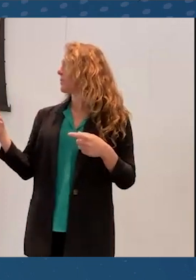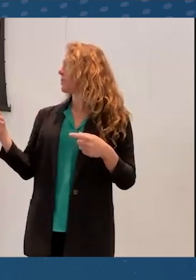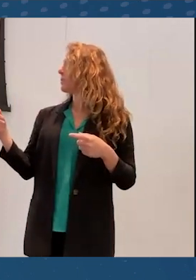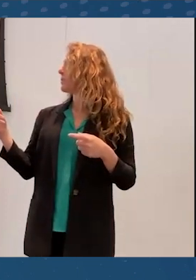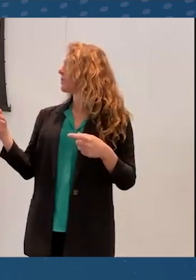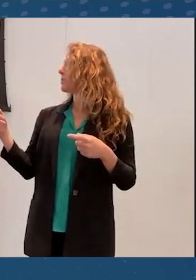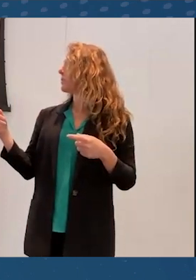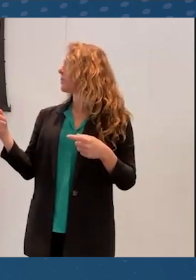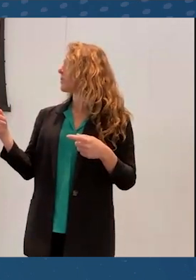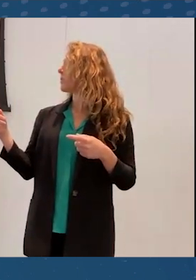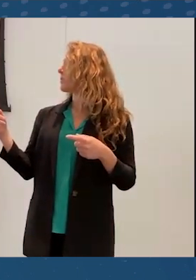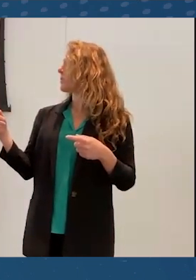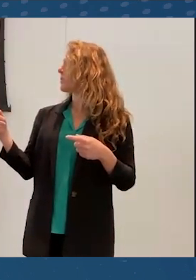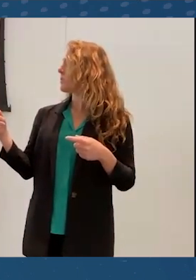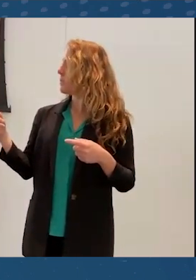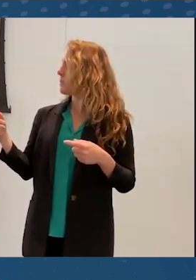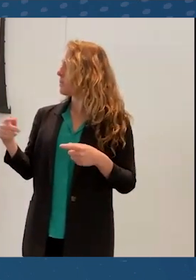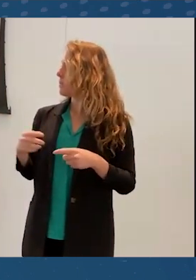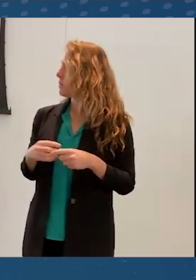oh, OK, yes. I will go to the next slide.